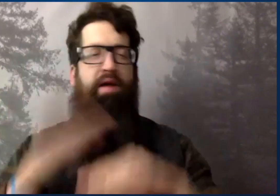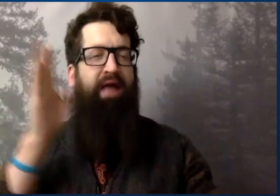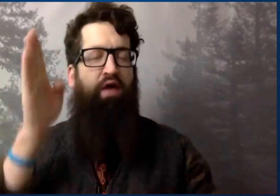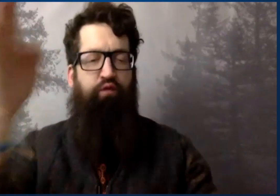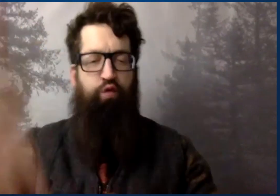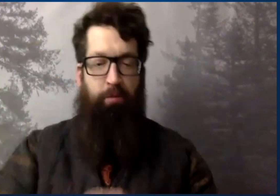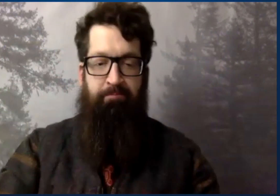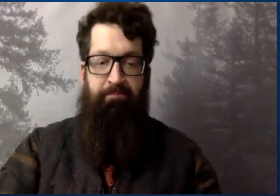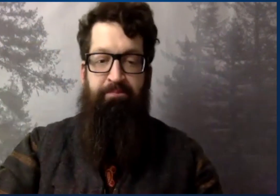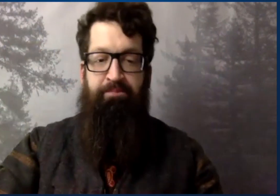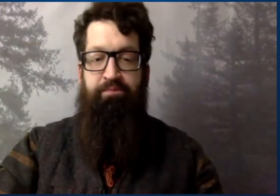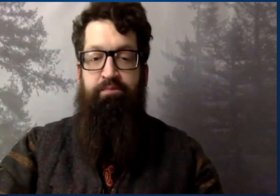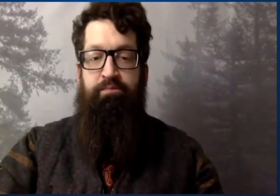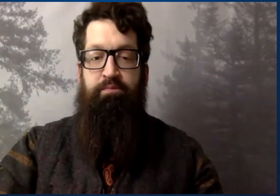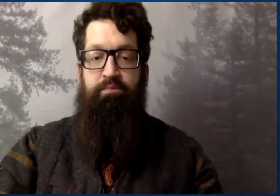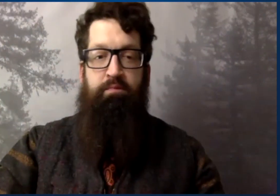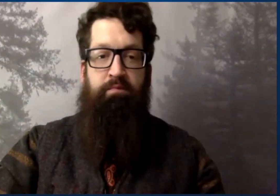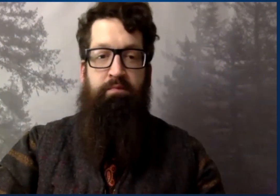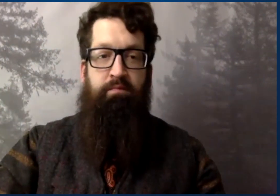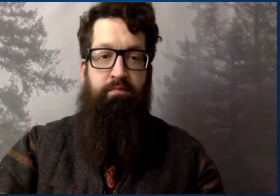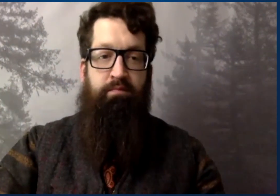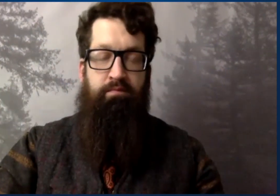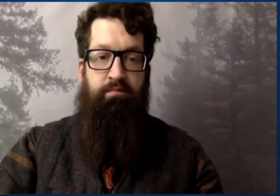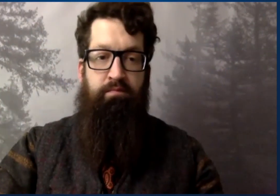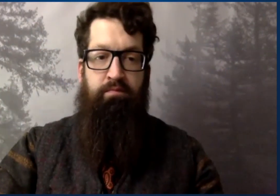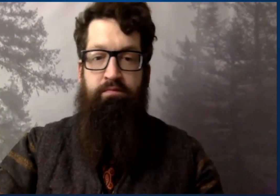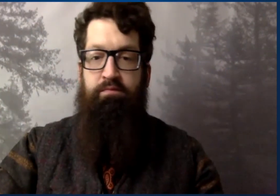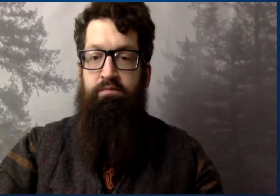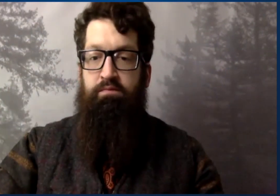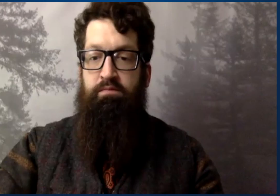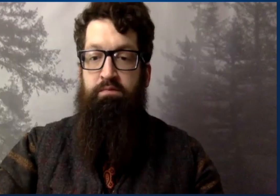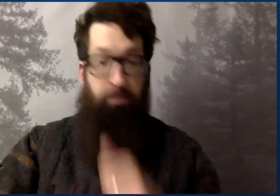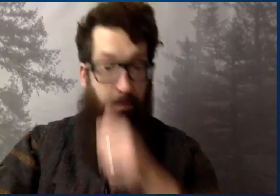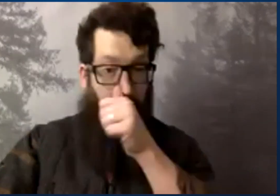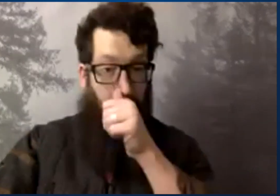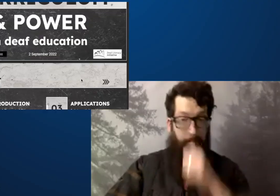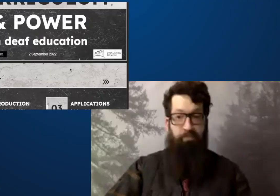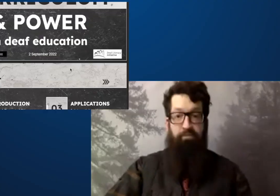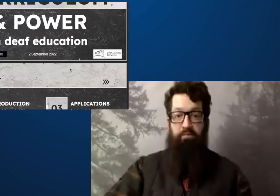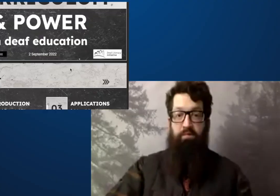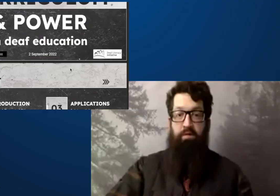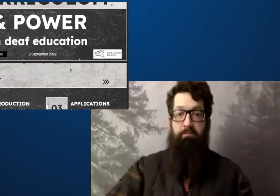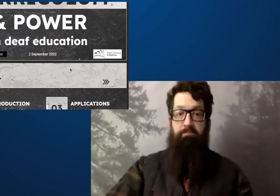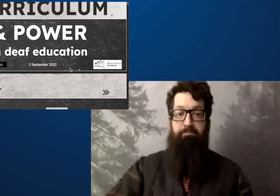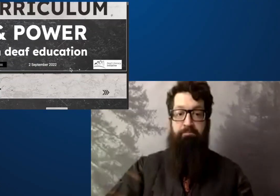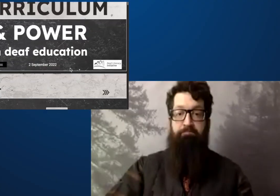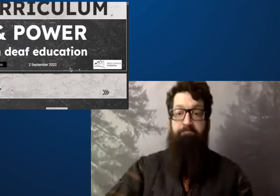I'll have, like, a plenary at the end to discuss future plans and what we're going to be doing next.